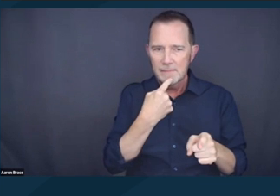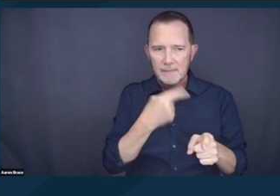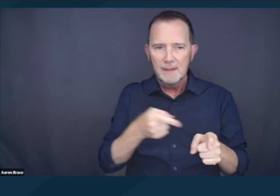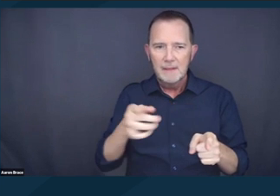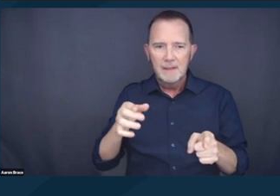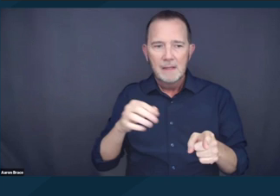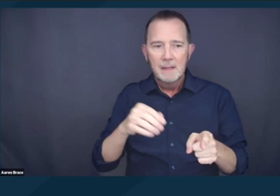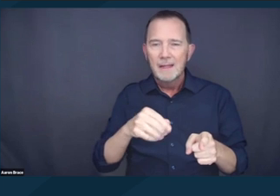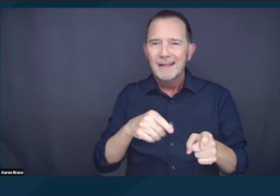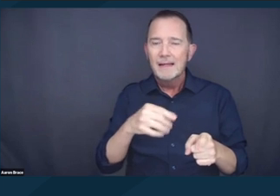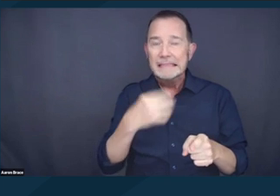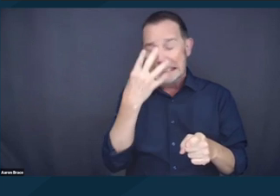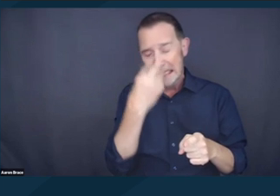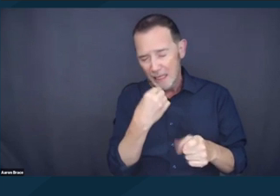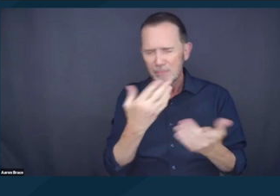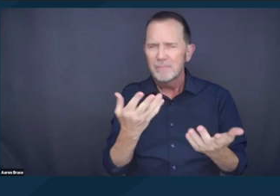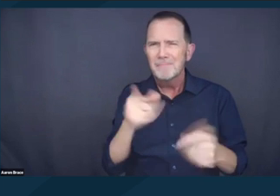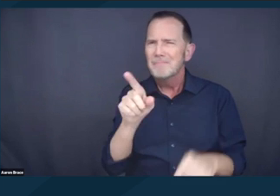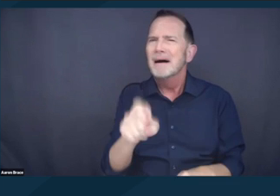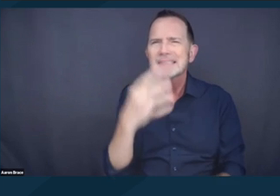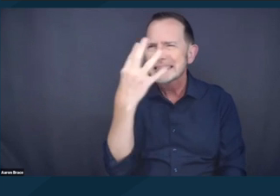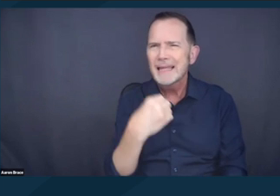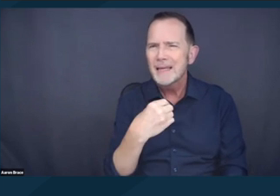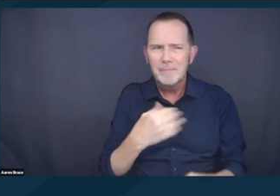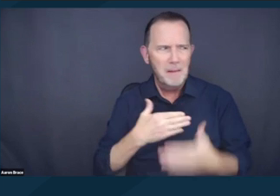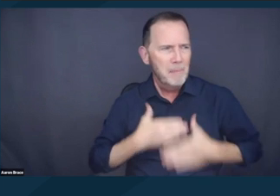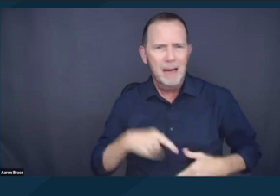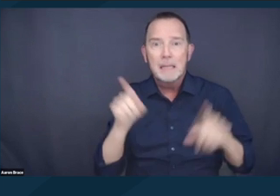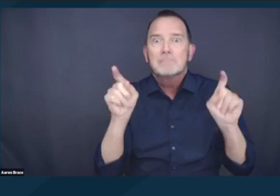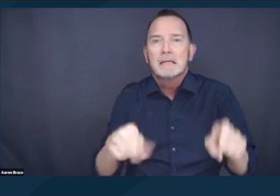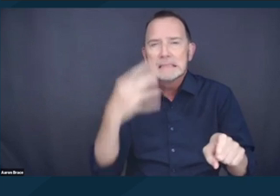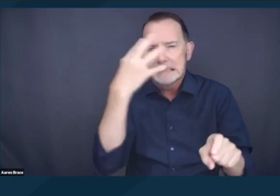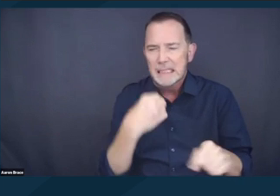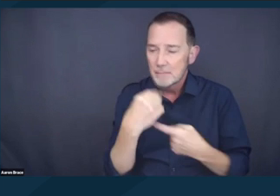like sleeping, a biological necessity. Next slide.